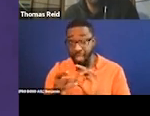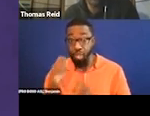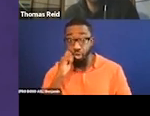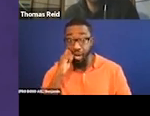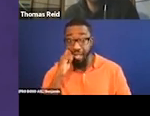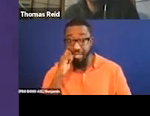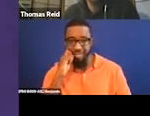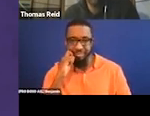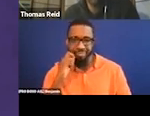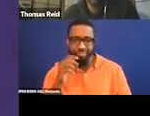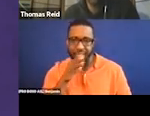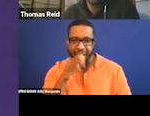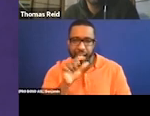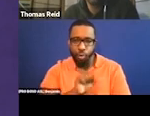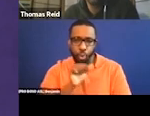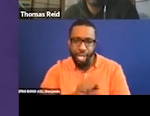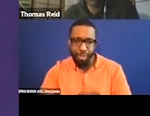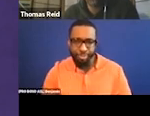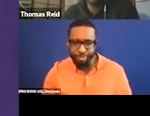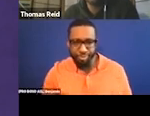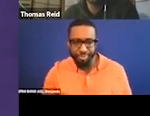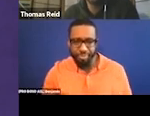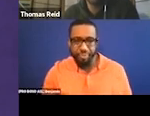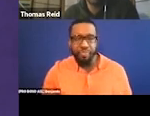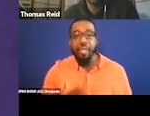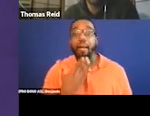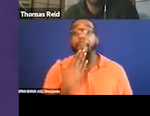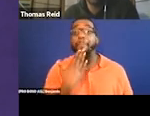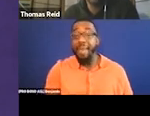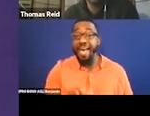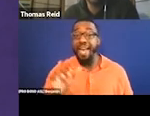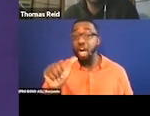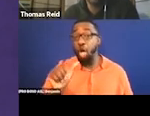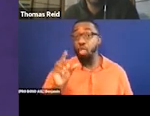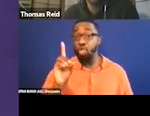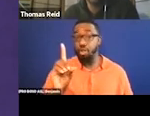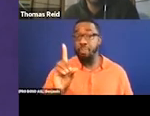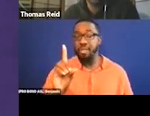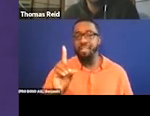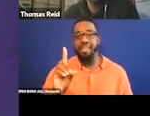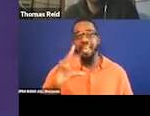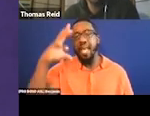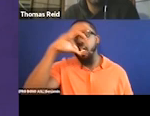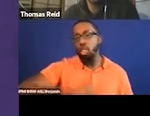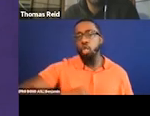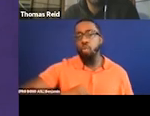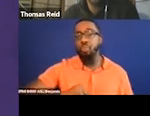Bad audio description assumes that white is the default and literally by not including color and other